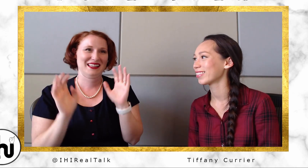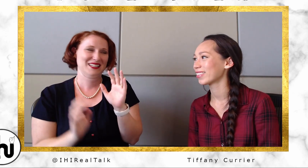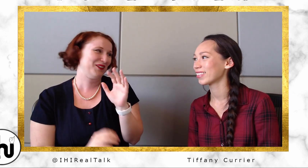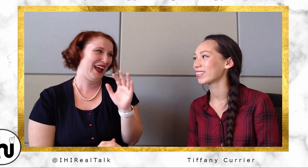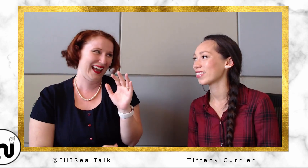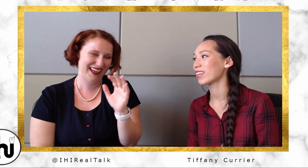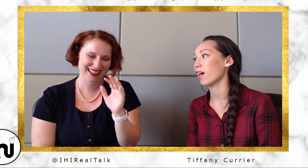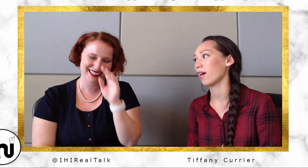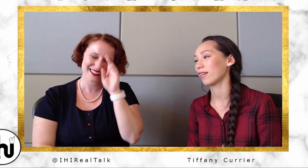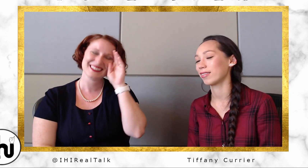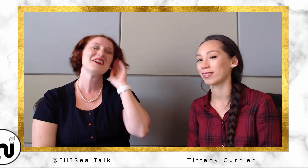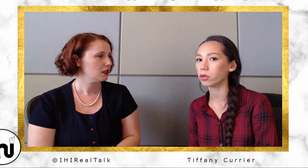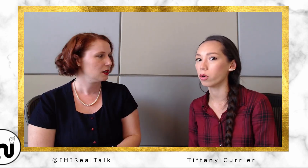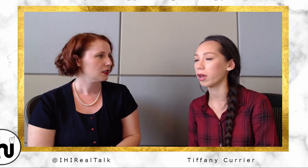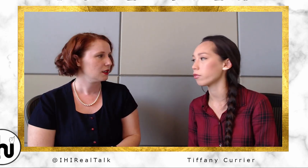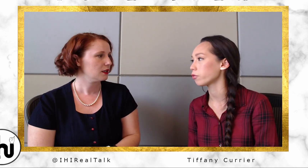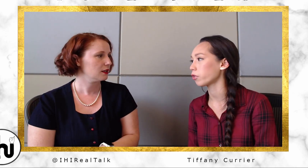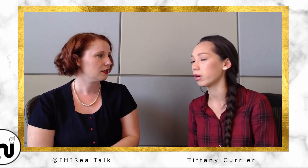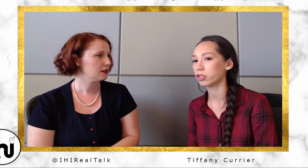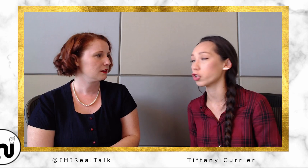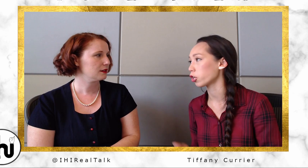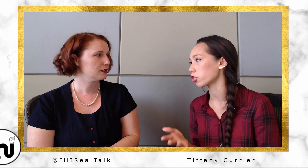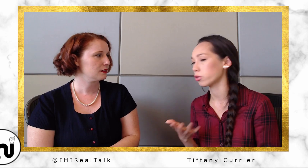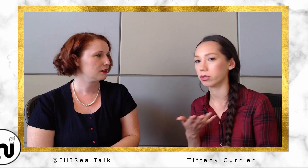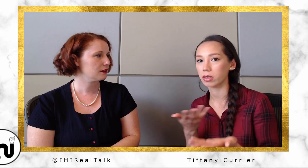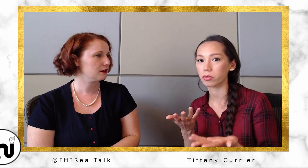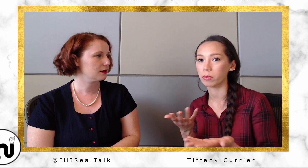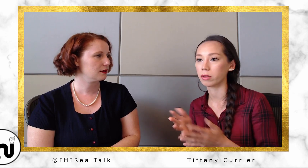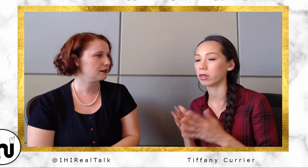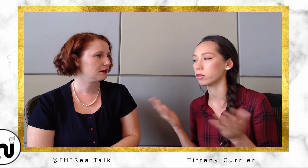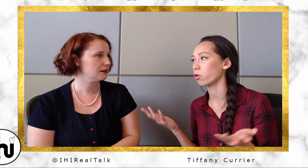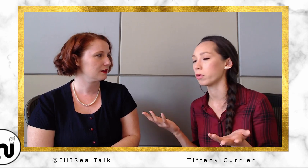Tiffany: I have a friend at church, see that's what I mean, things open up.